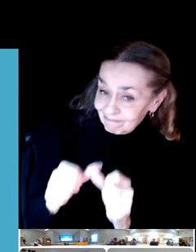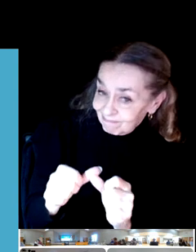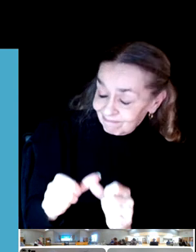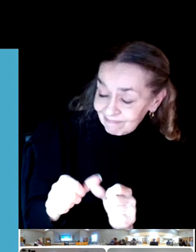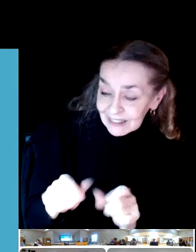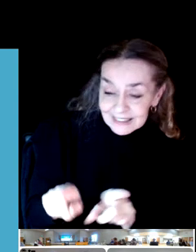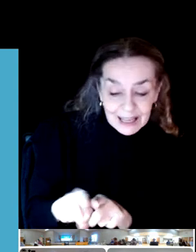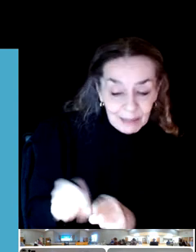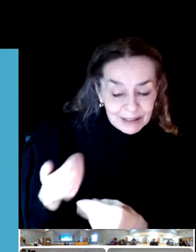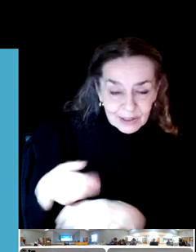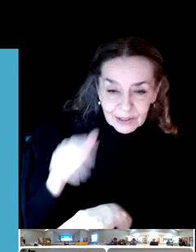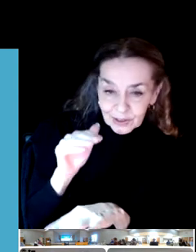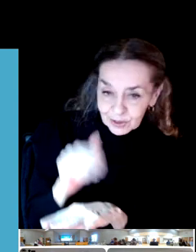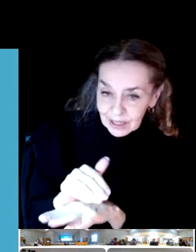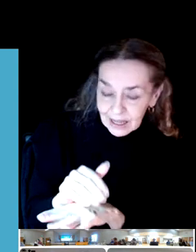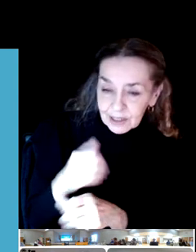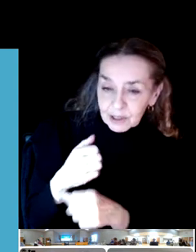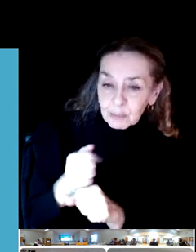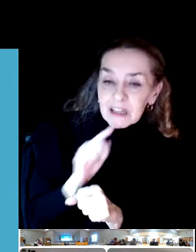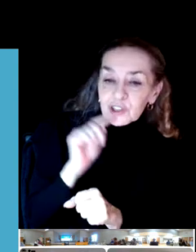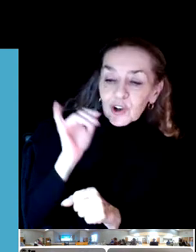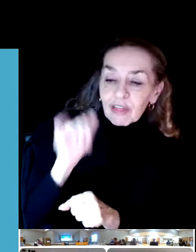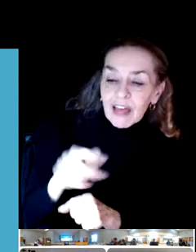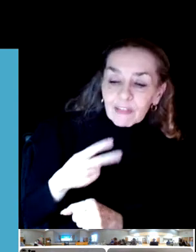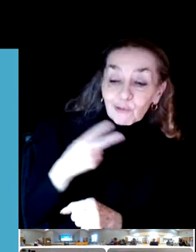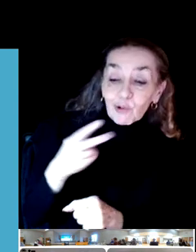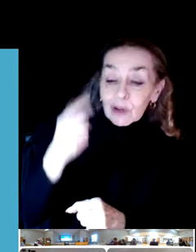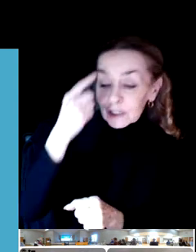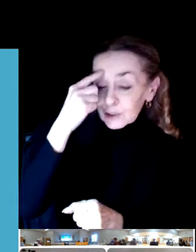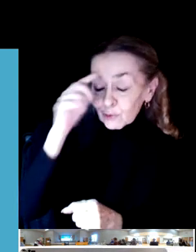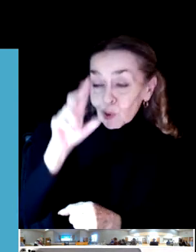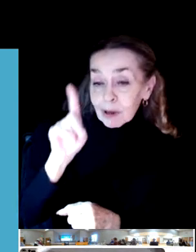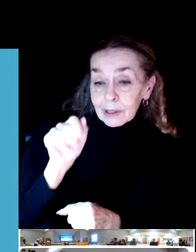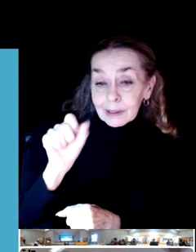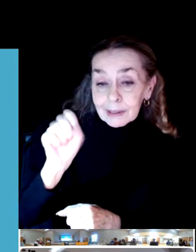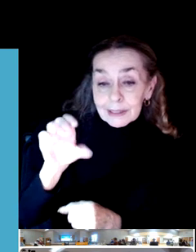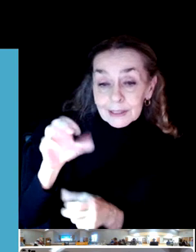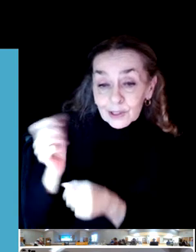that the voice for disc golf players are heard.